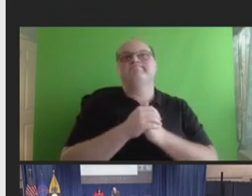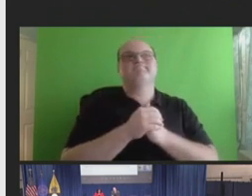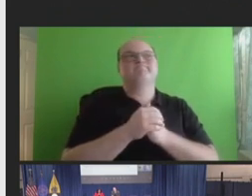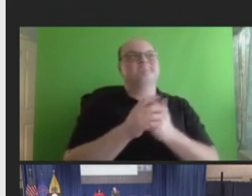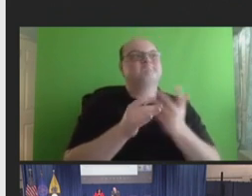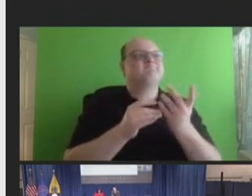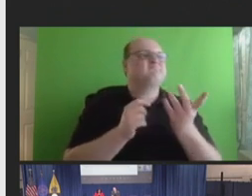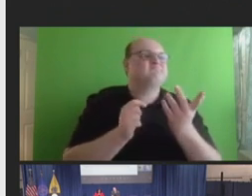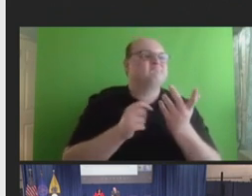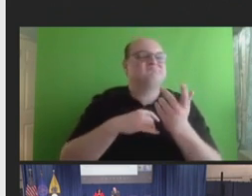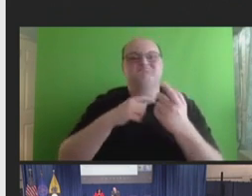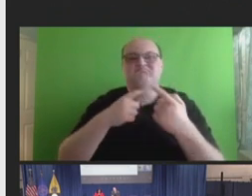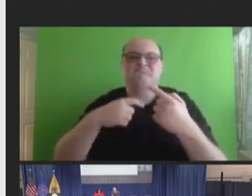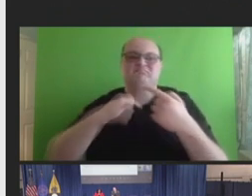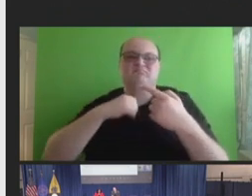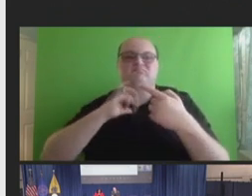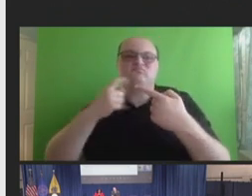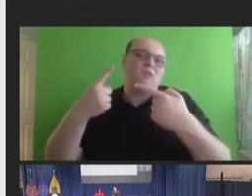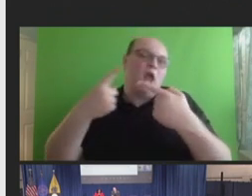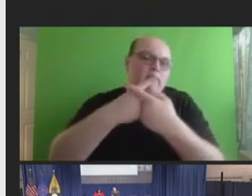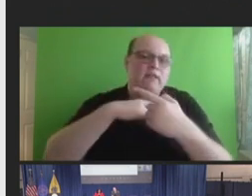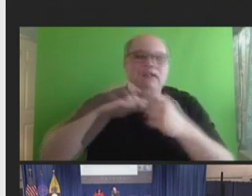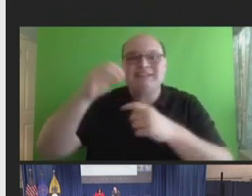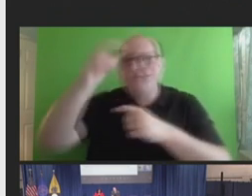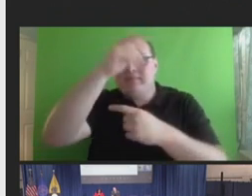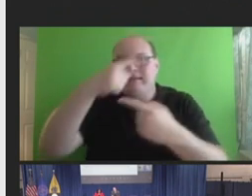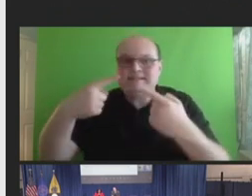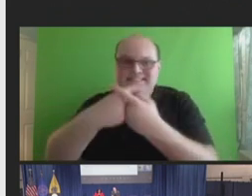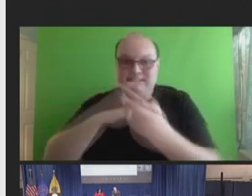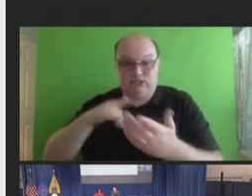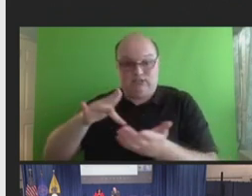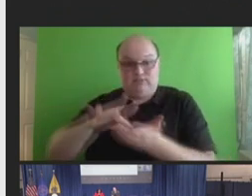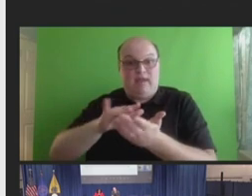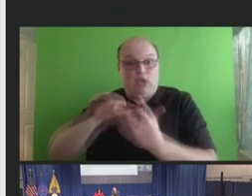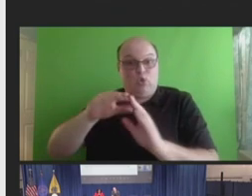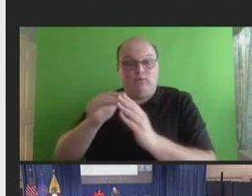or conflicting voices coming from the medical community. Because I think we -- if we're